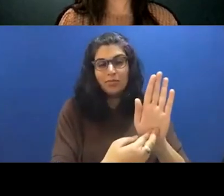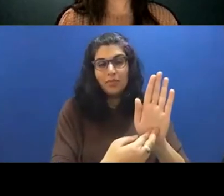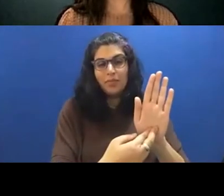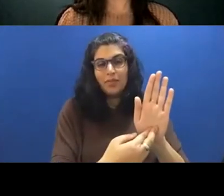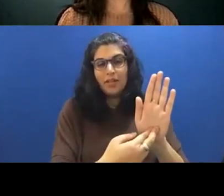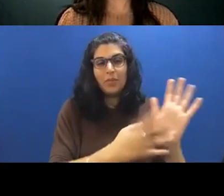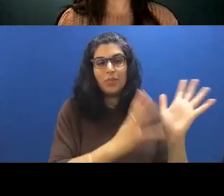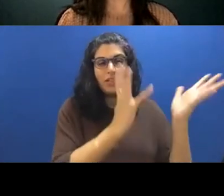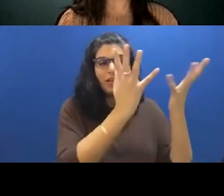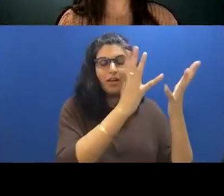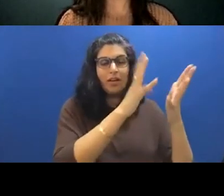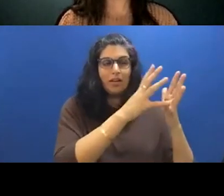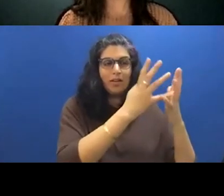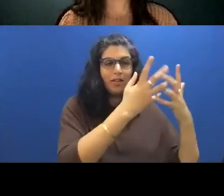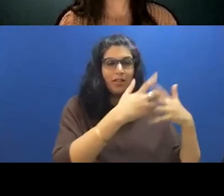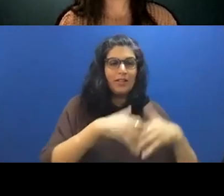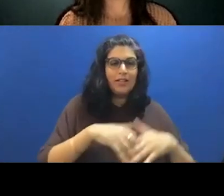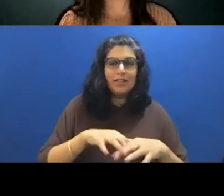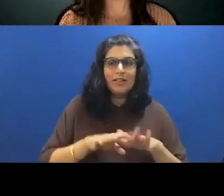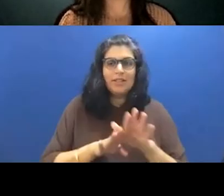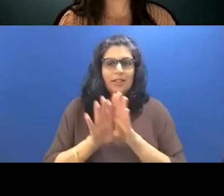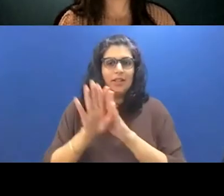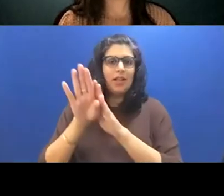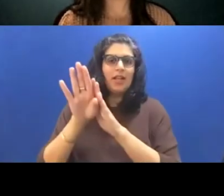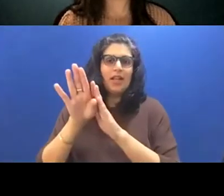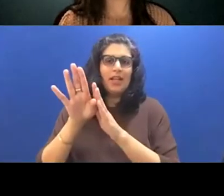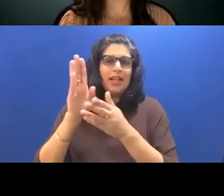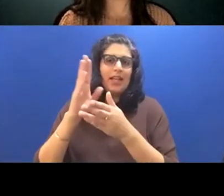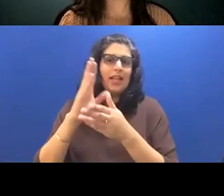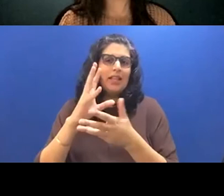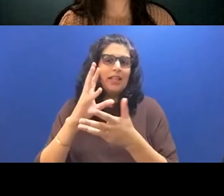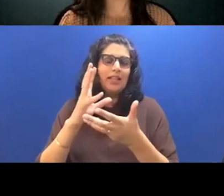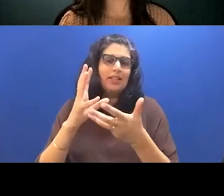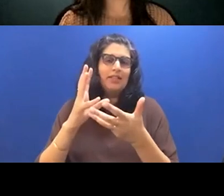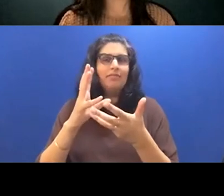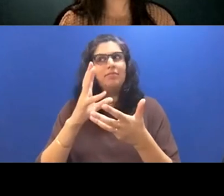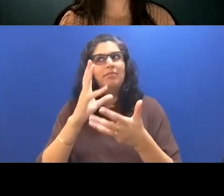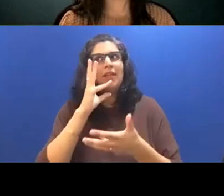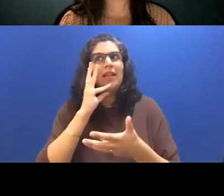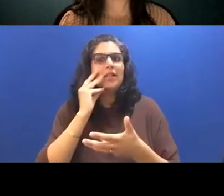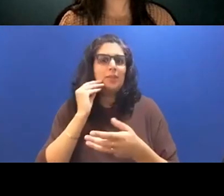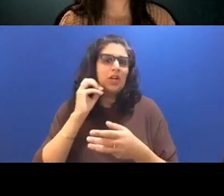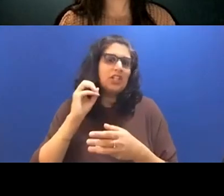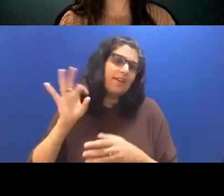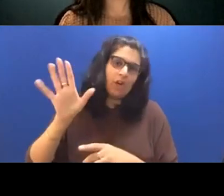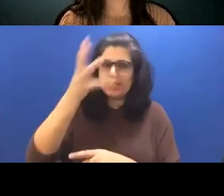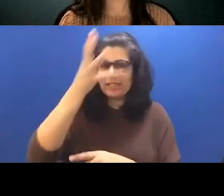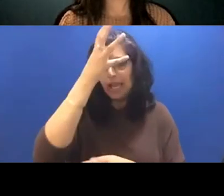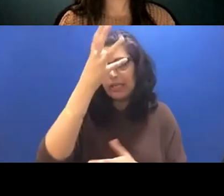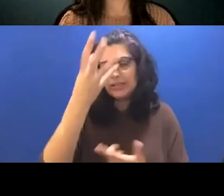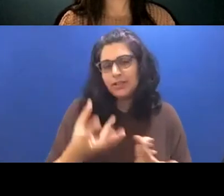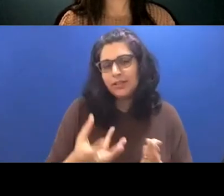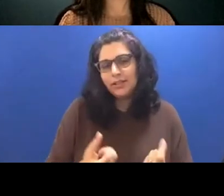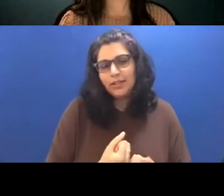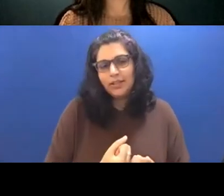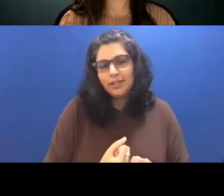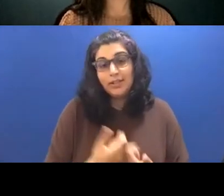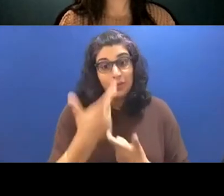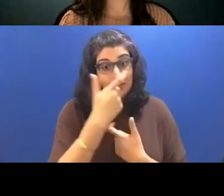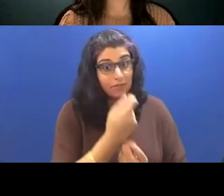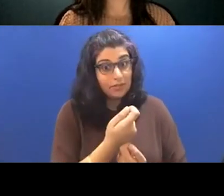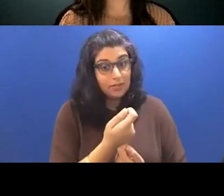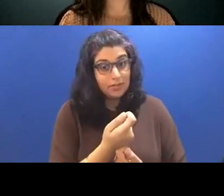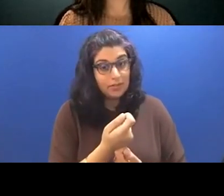in the experience of her dad. And I and it's interesting because at first I wanted to write